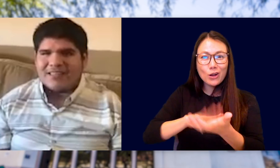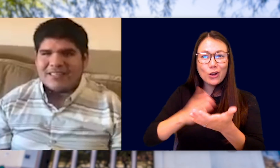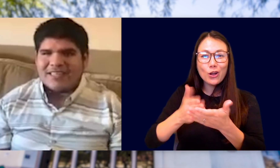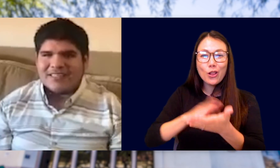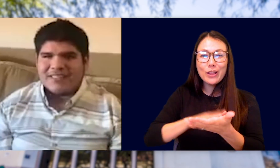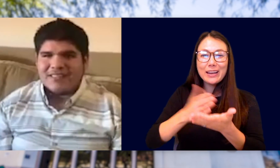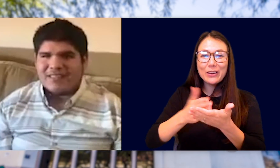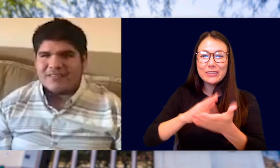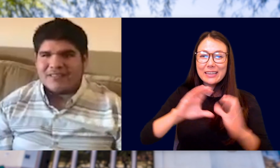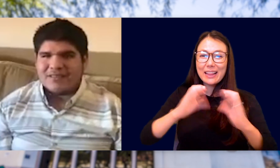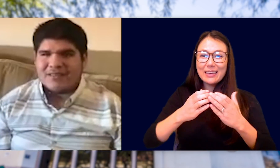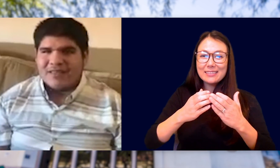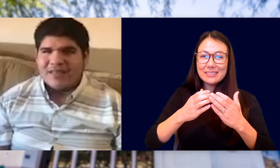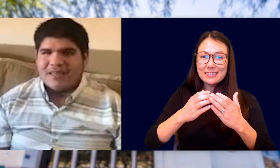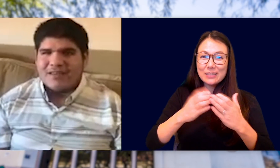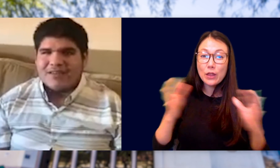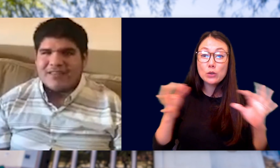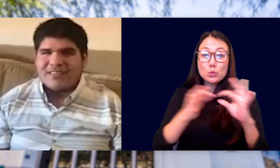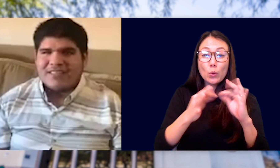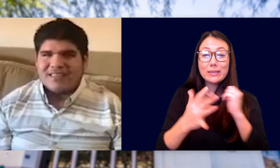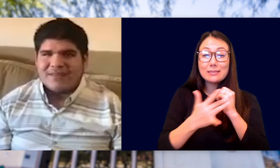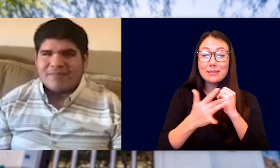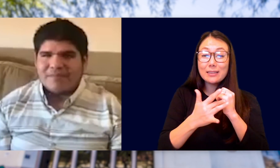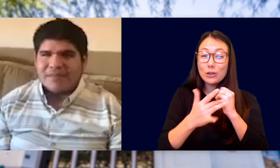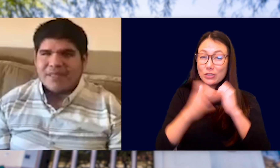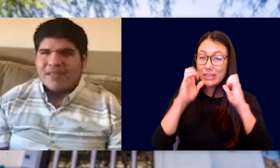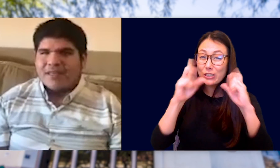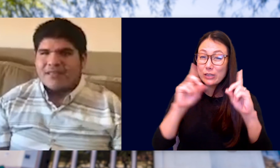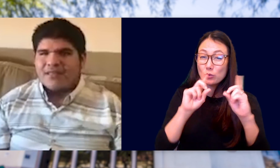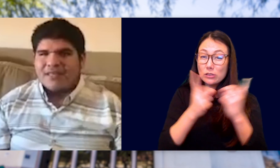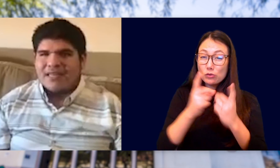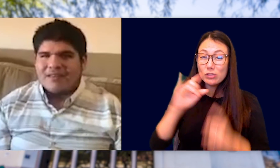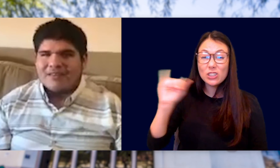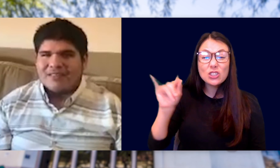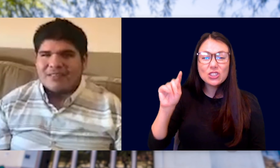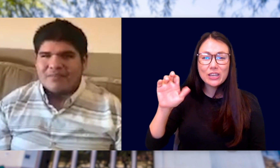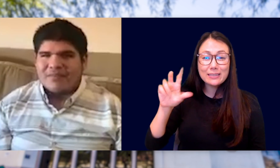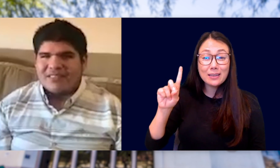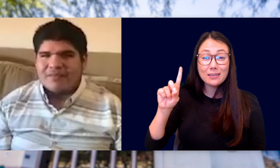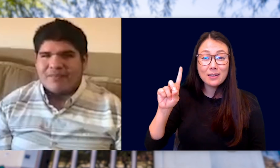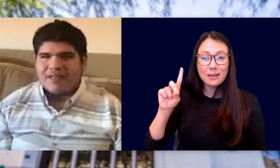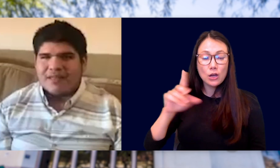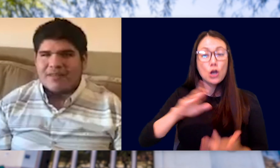EDUCATION DISTRICT, KNOWN AS JTED. COOKING HAS ALWAYS BEEN SOMETHING THAT I'VE